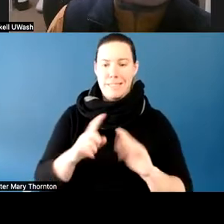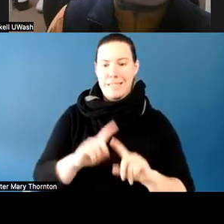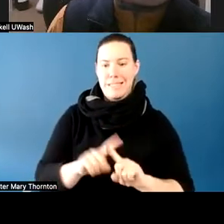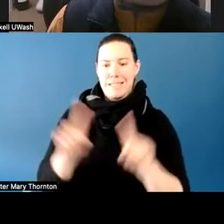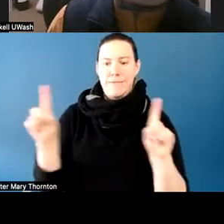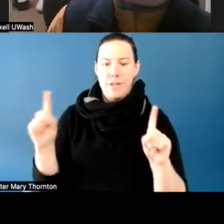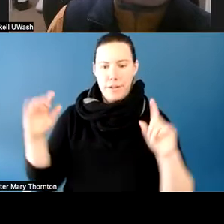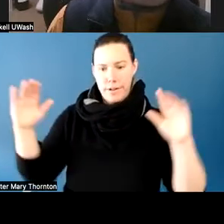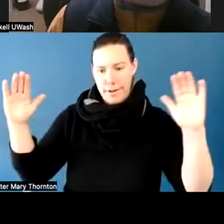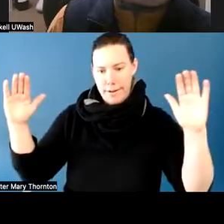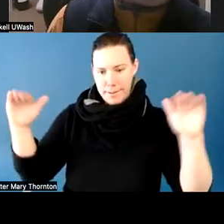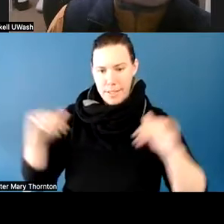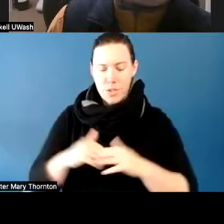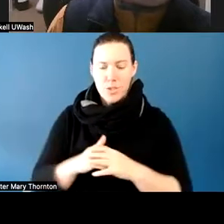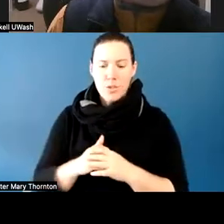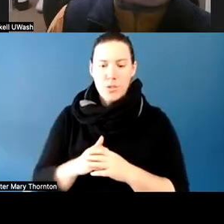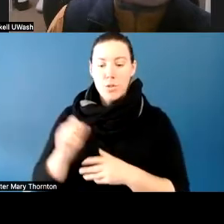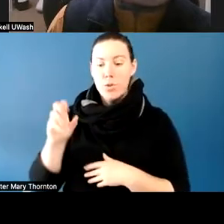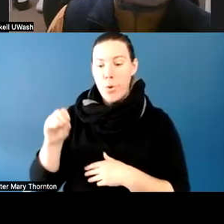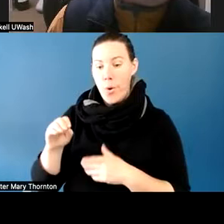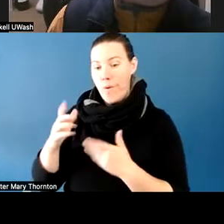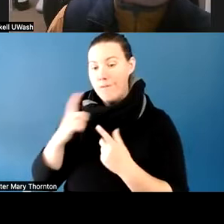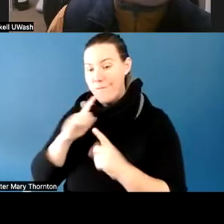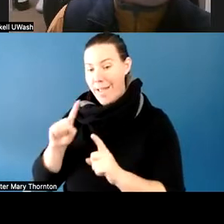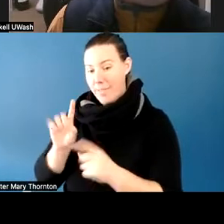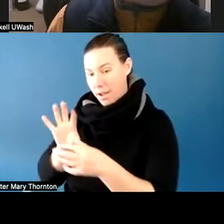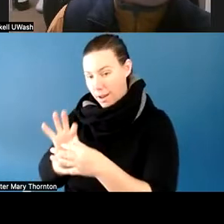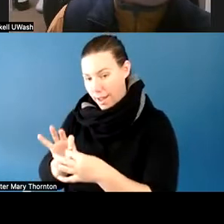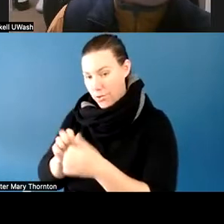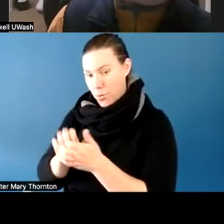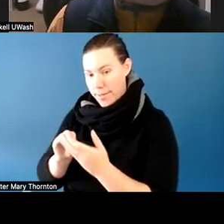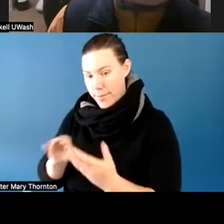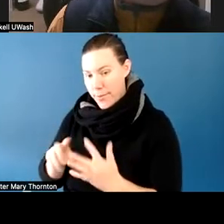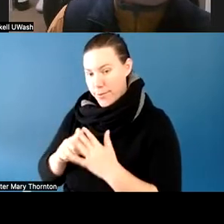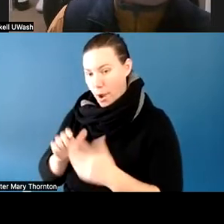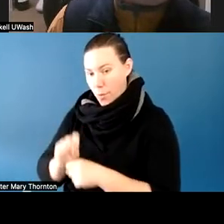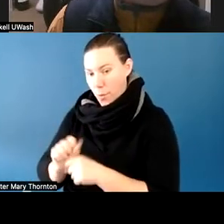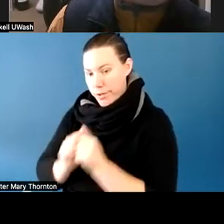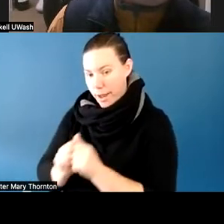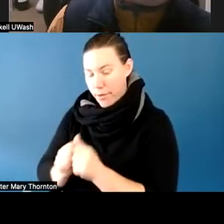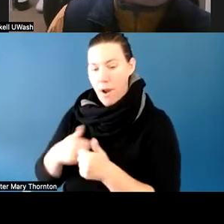I realized that the student could